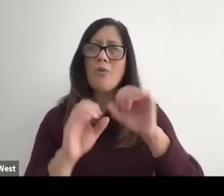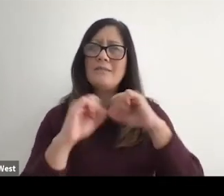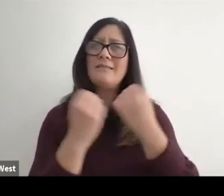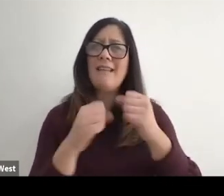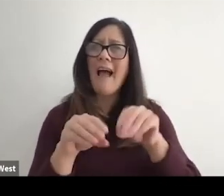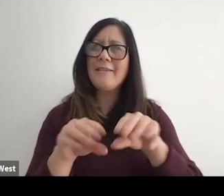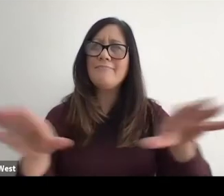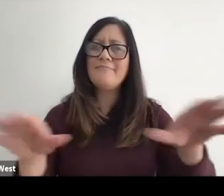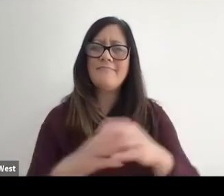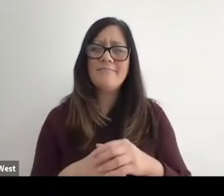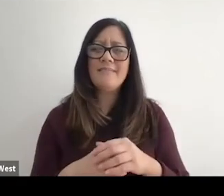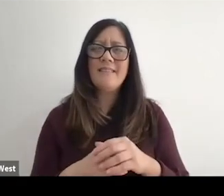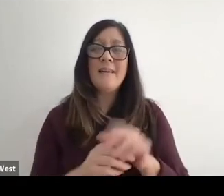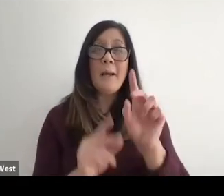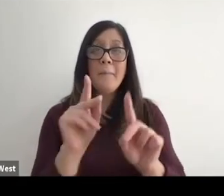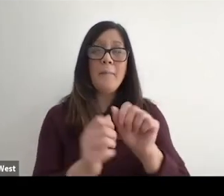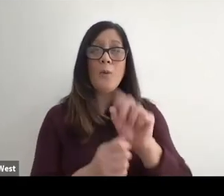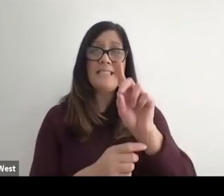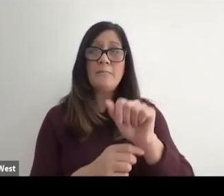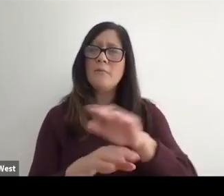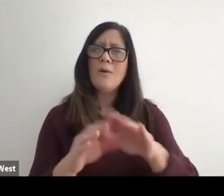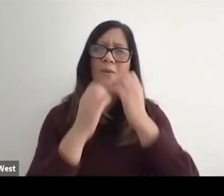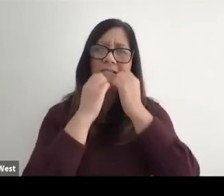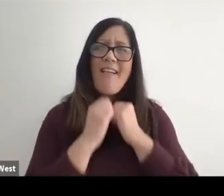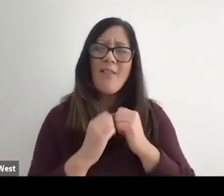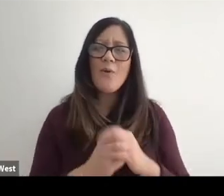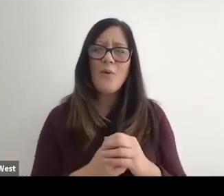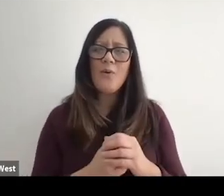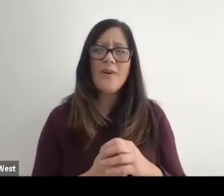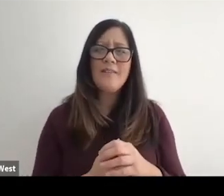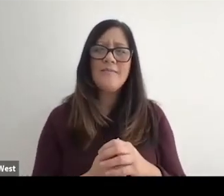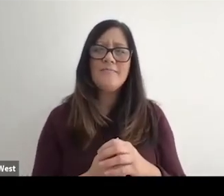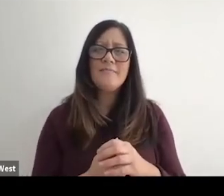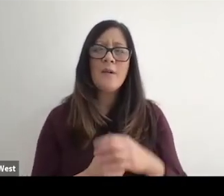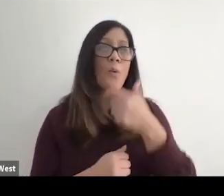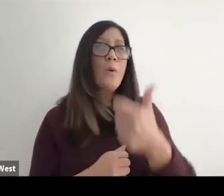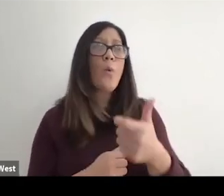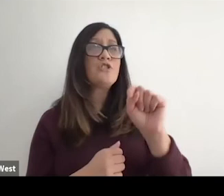so we don't buy the population and we have things like we look at the